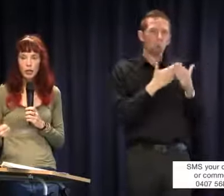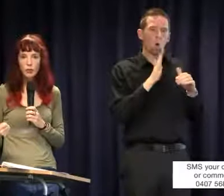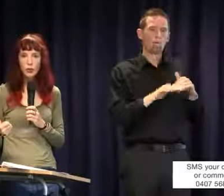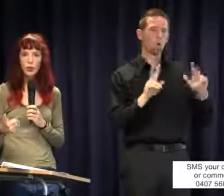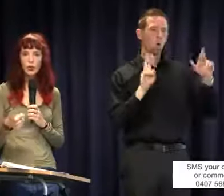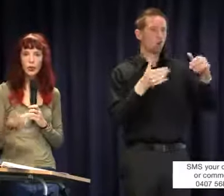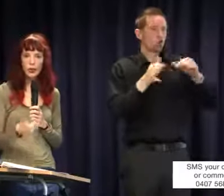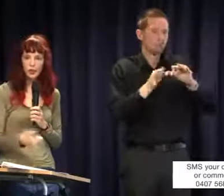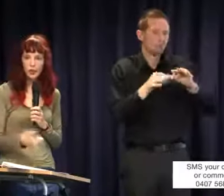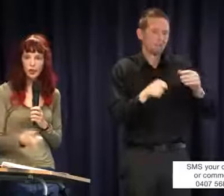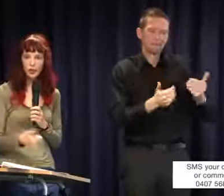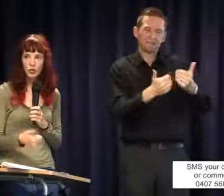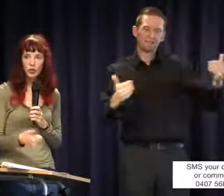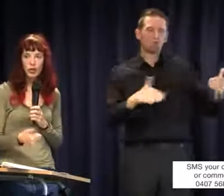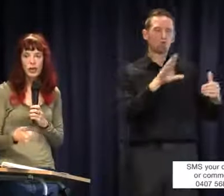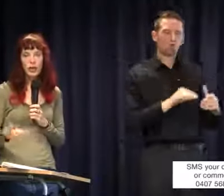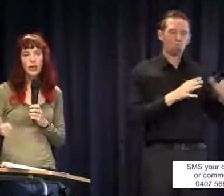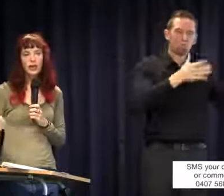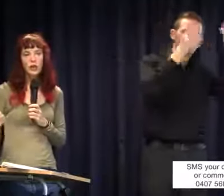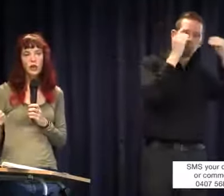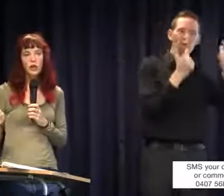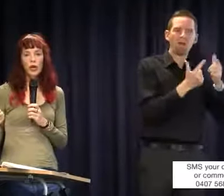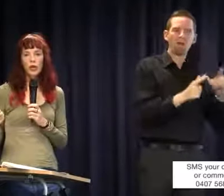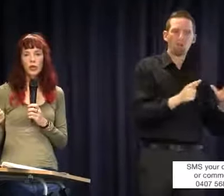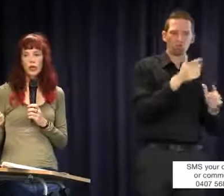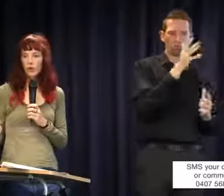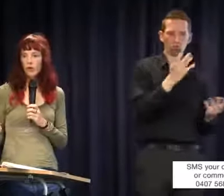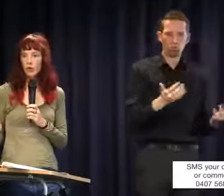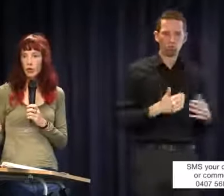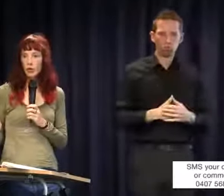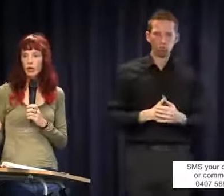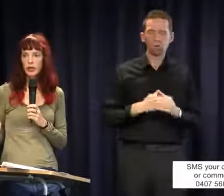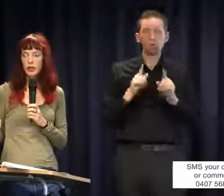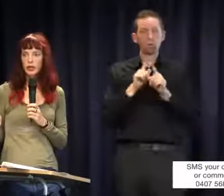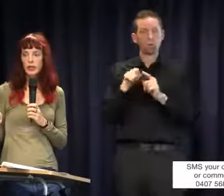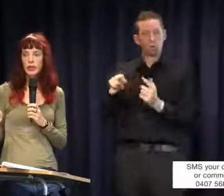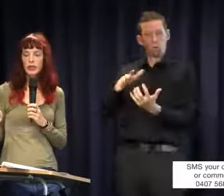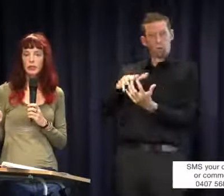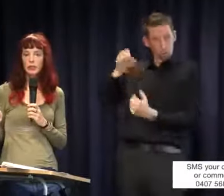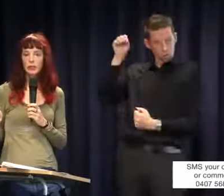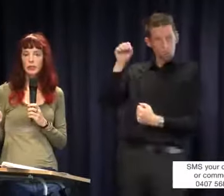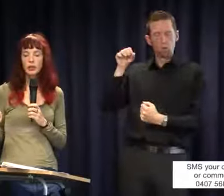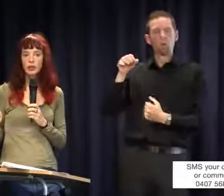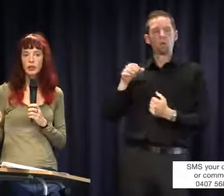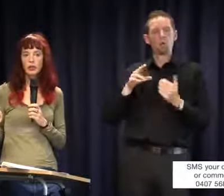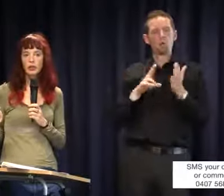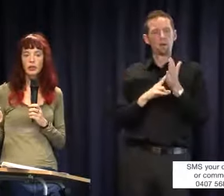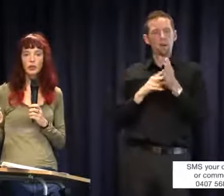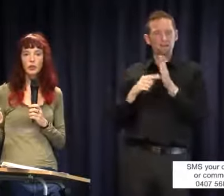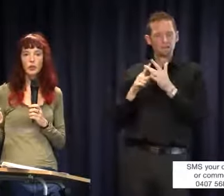as opposed to language and that you have a certain vocabulary that has given you the